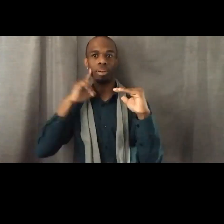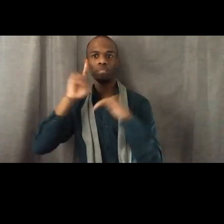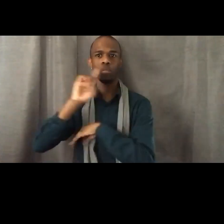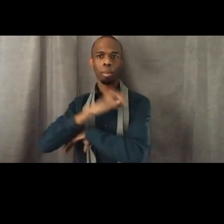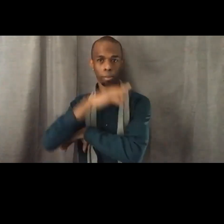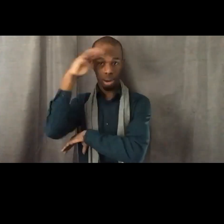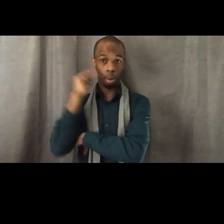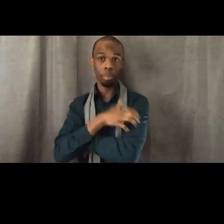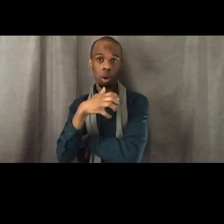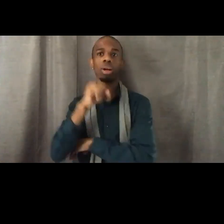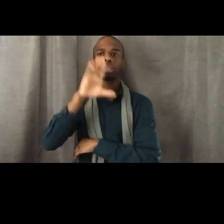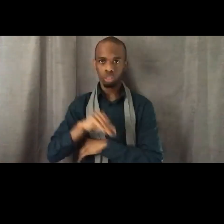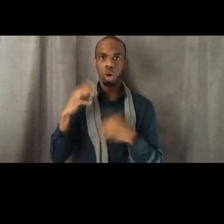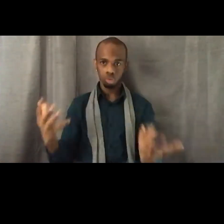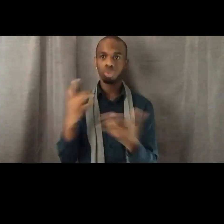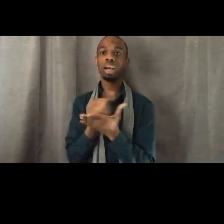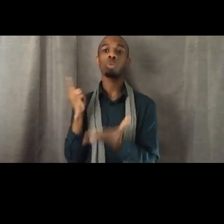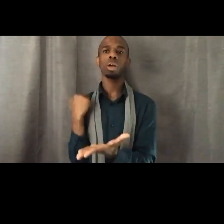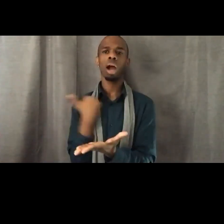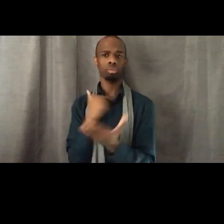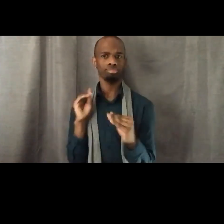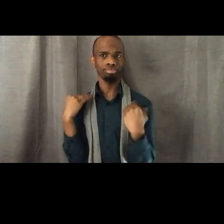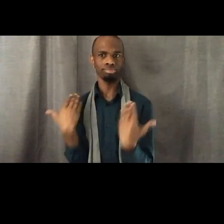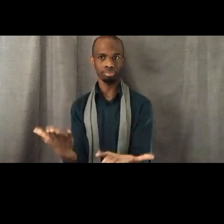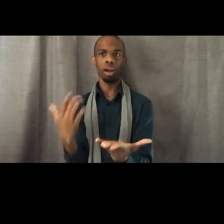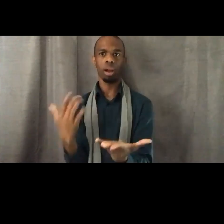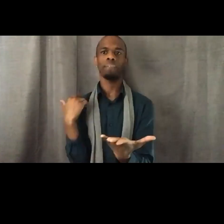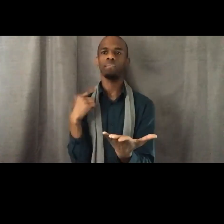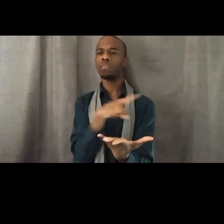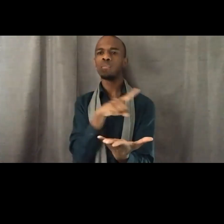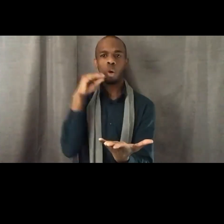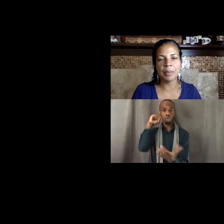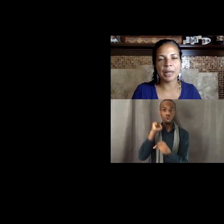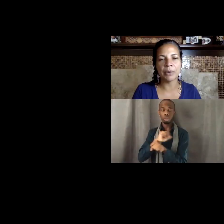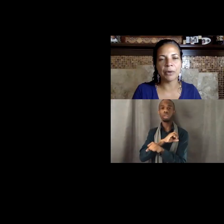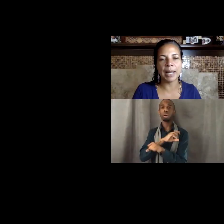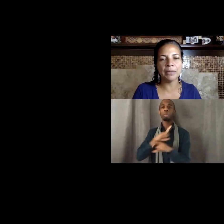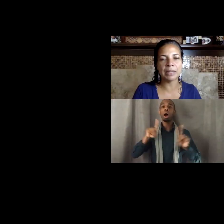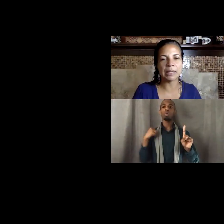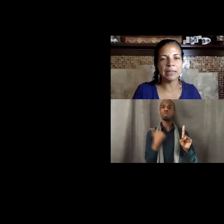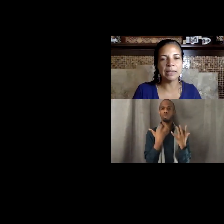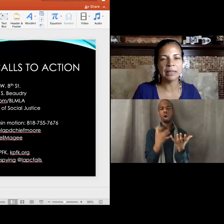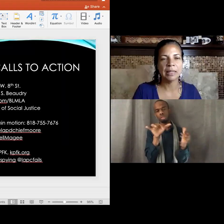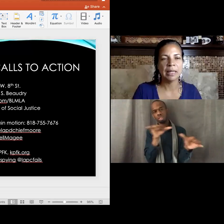but we want to as we do every week start with our grounding